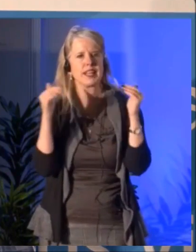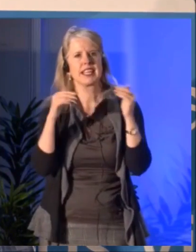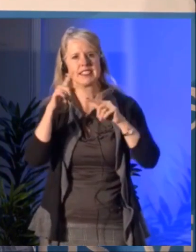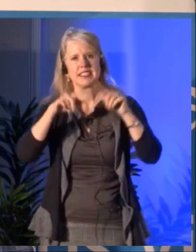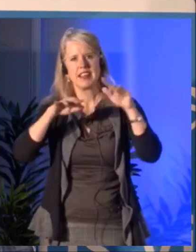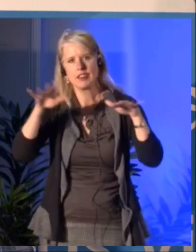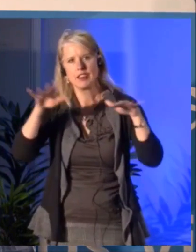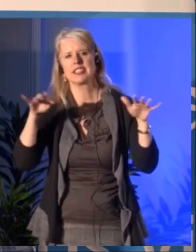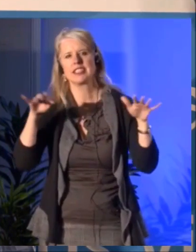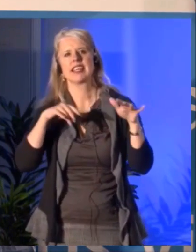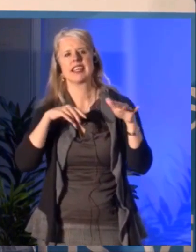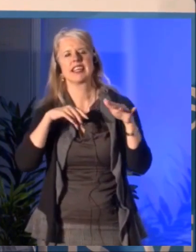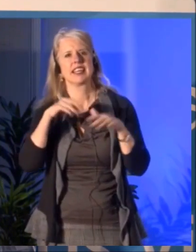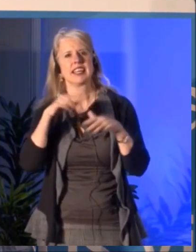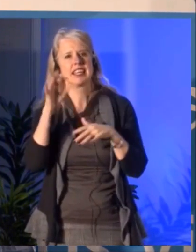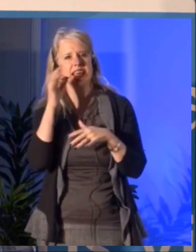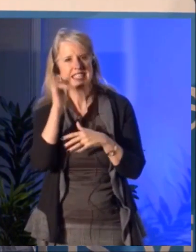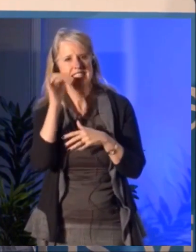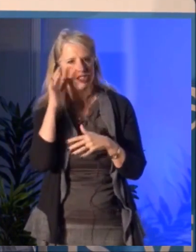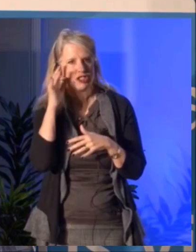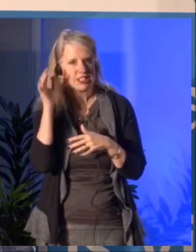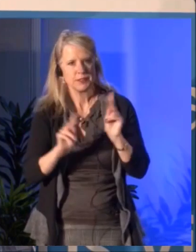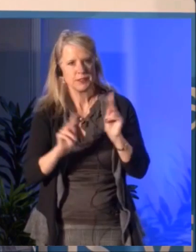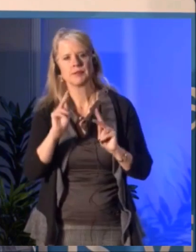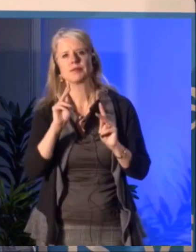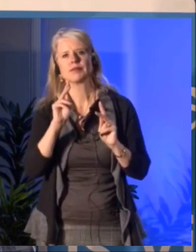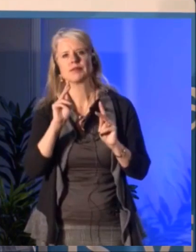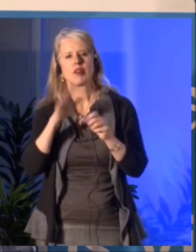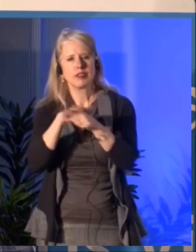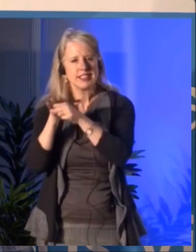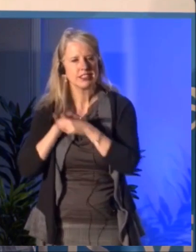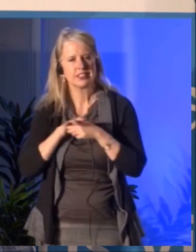we follow the results of the peer assessment.